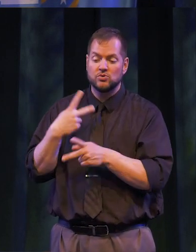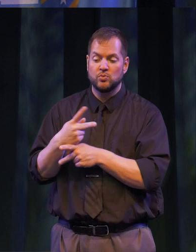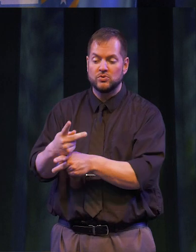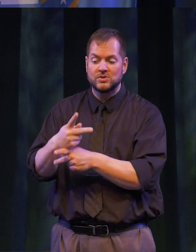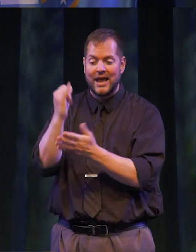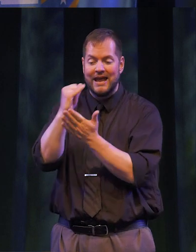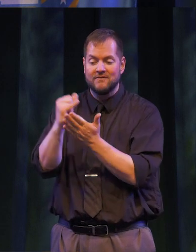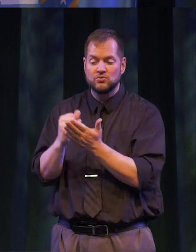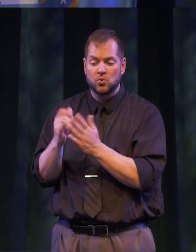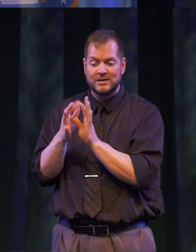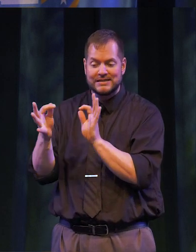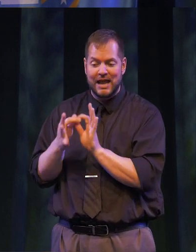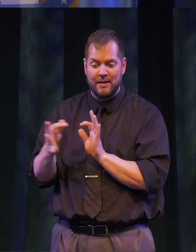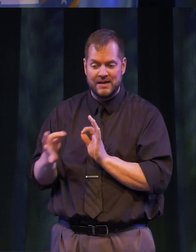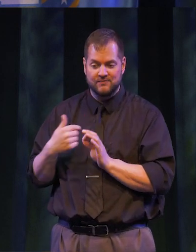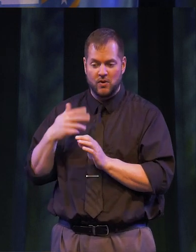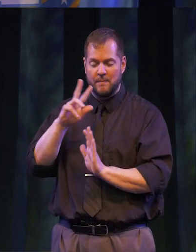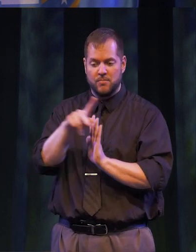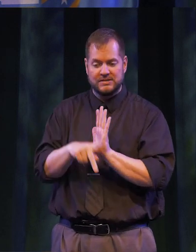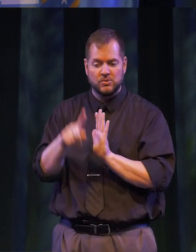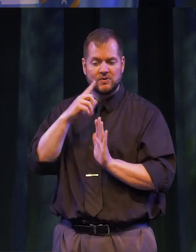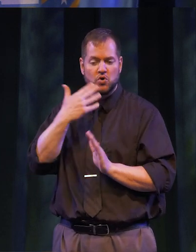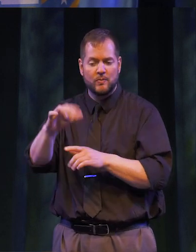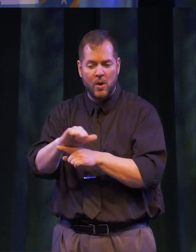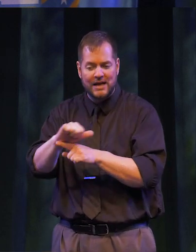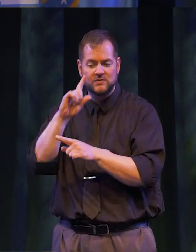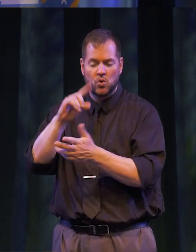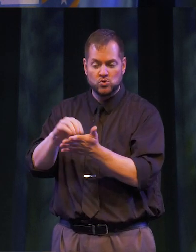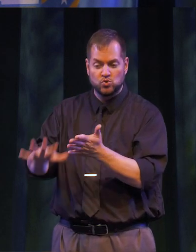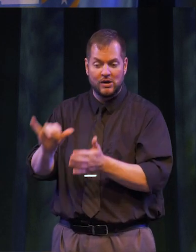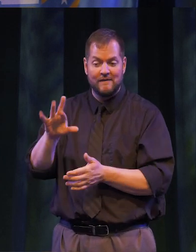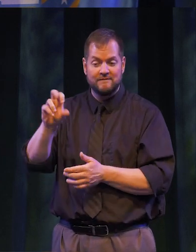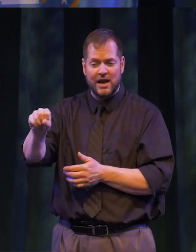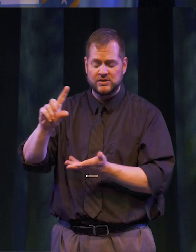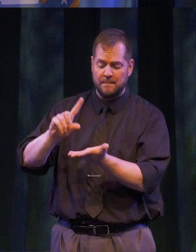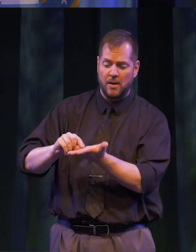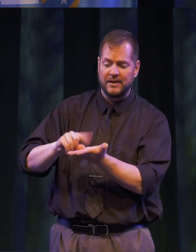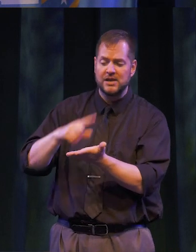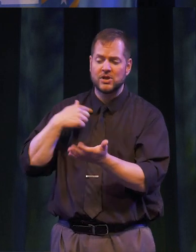INVENTORY STATEMENTS FOR THE PRINCIPLES OF GOOD PRACTICE FOR STUDENT AFFAIRS, PUBLICATIONS